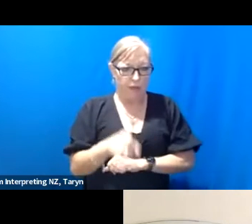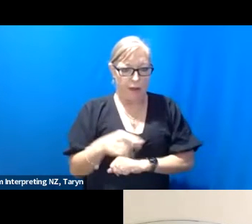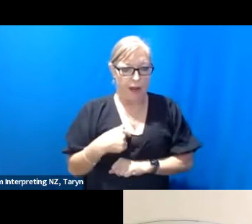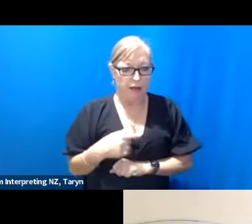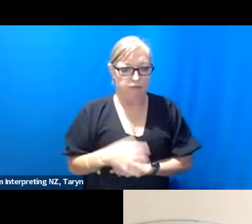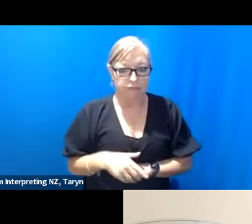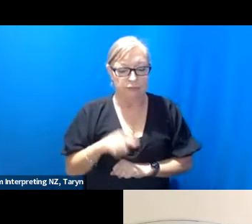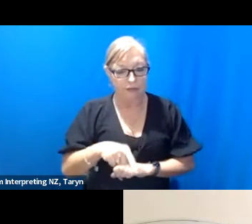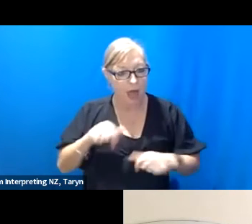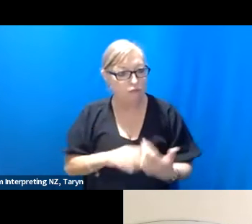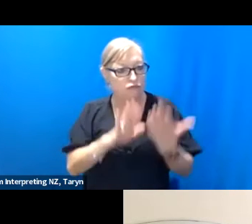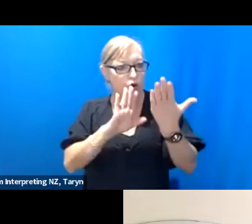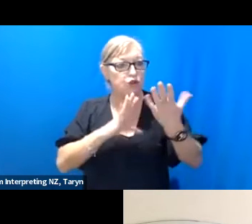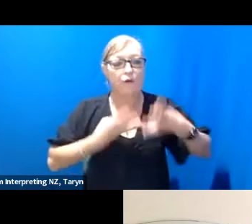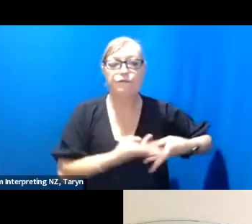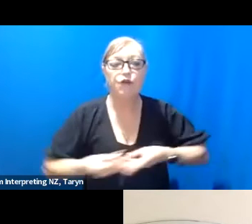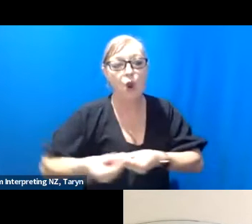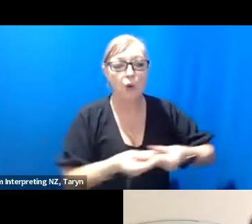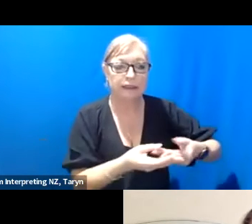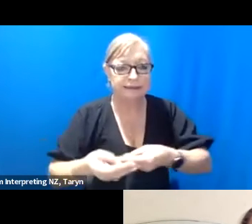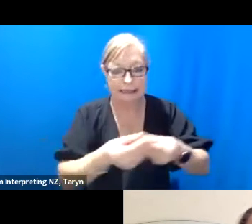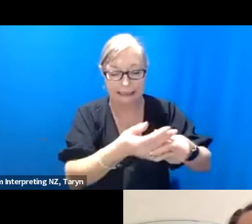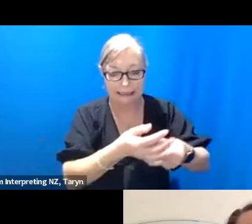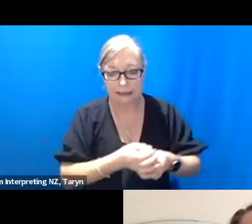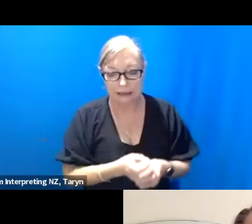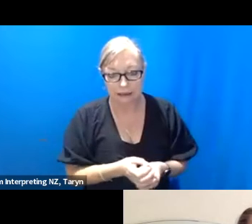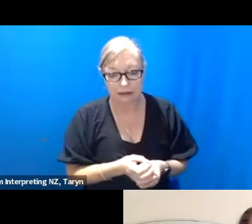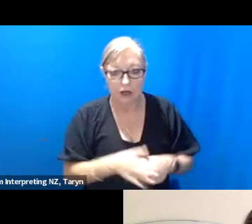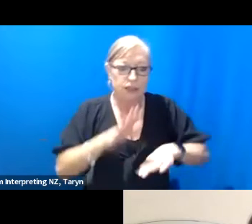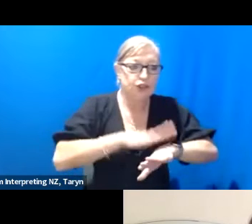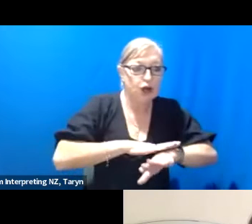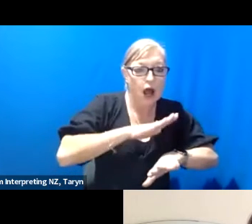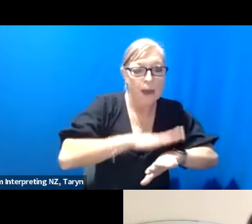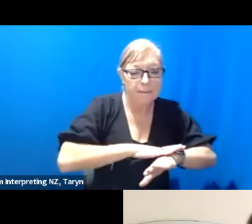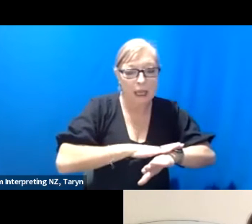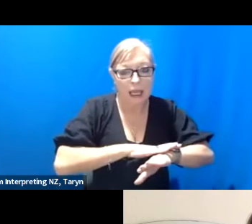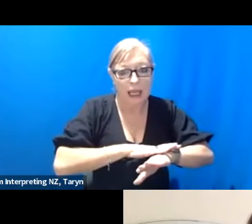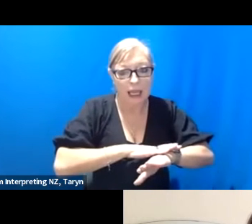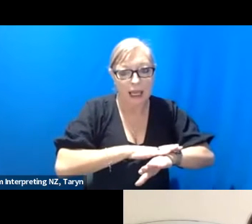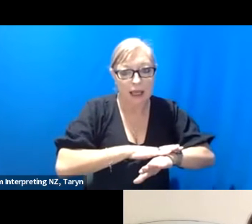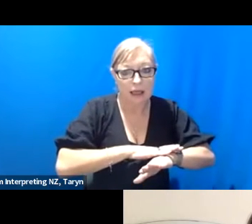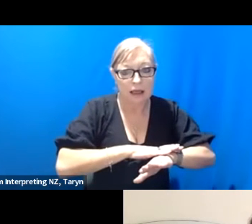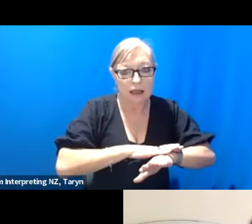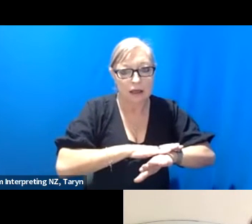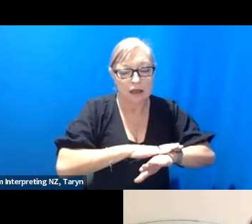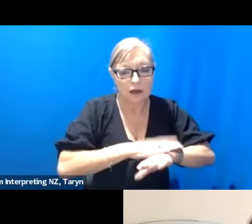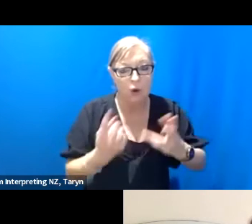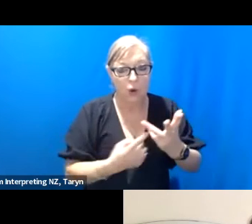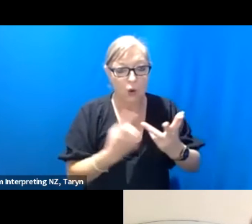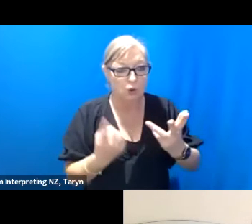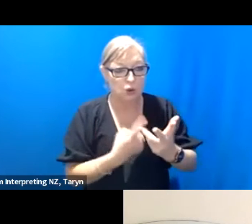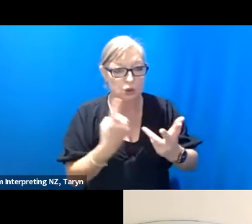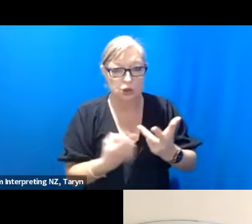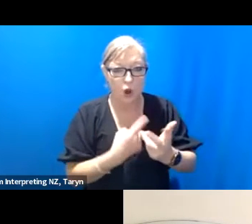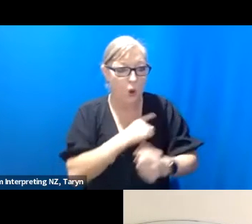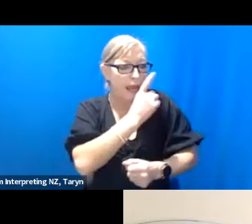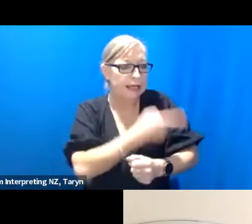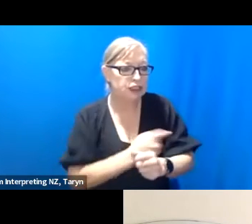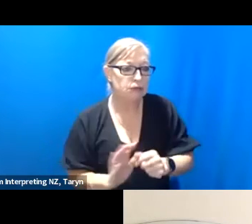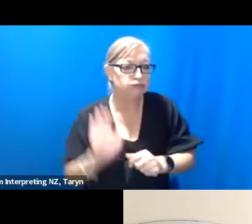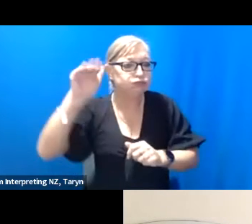that sort of fluidity, of you know timing, and also you know fluctuating energy. I mean you know,